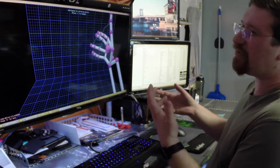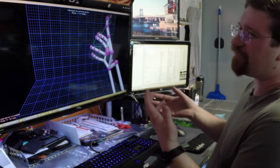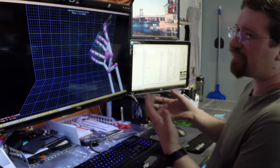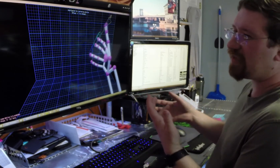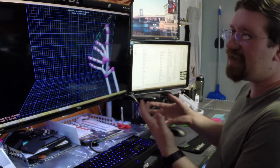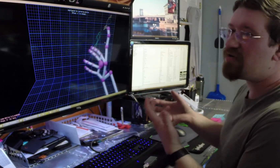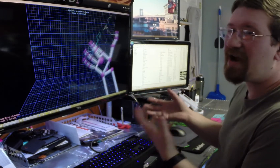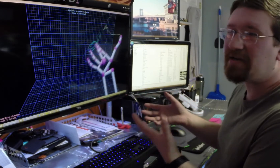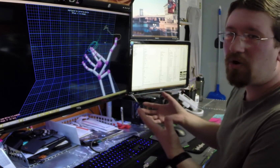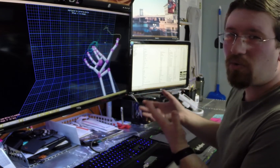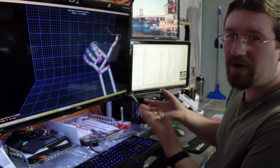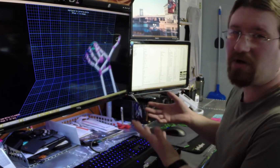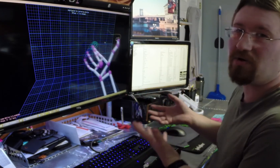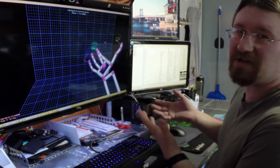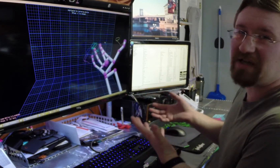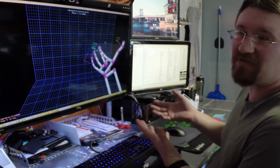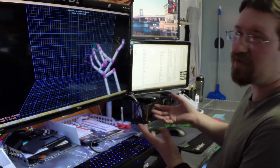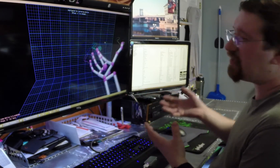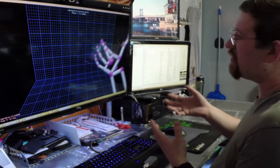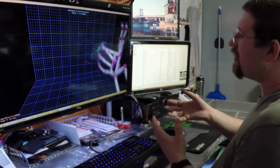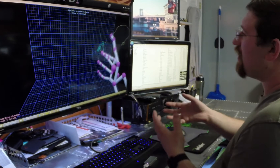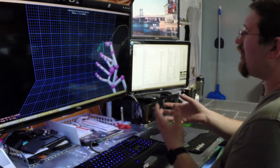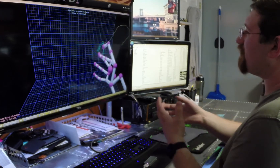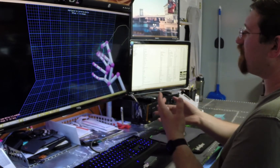regular interacting with window things.